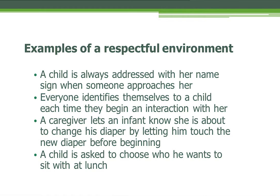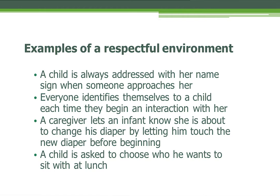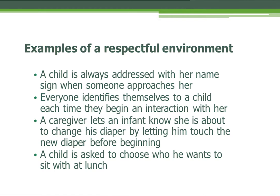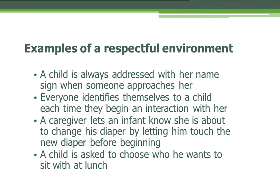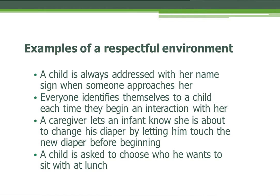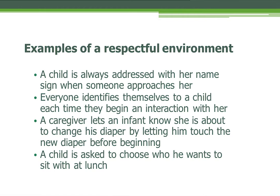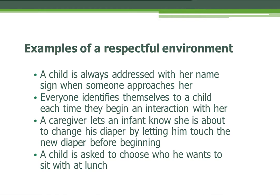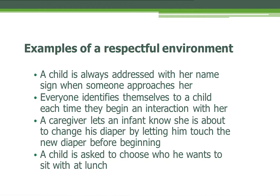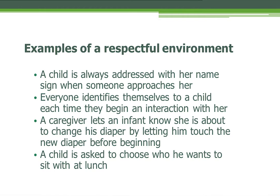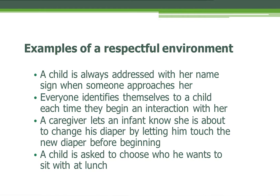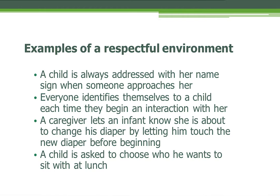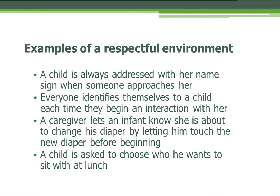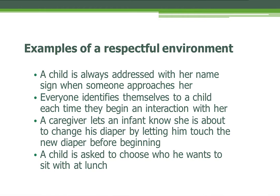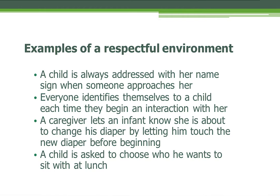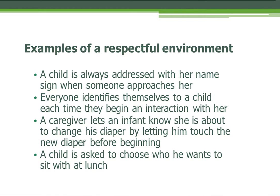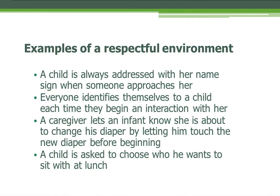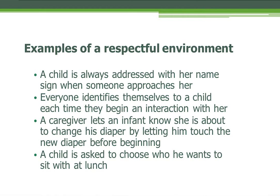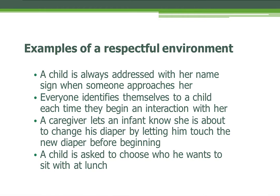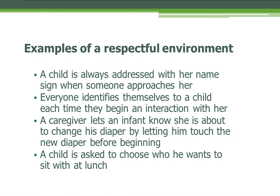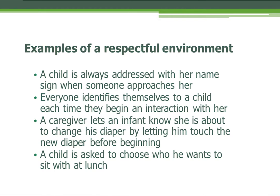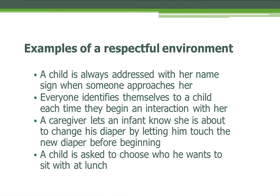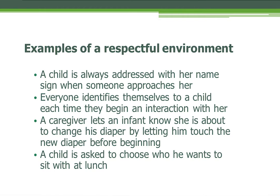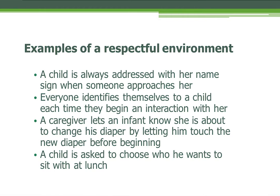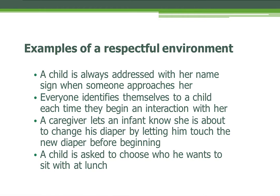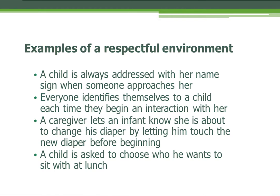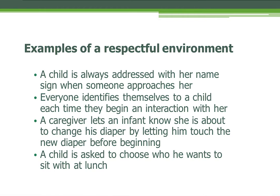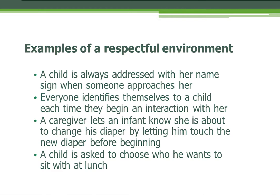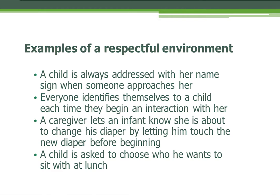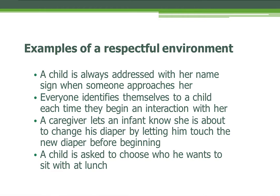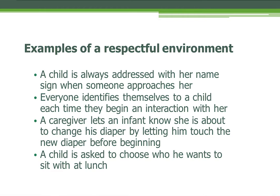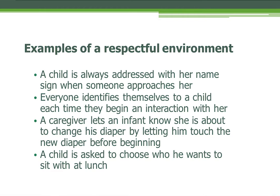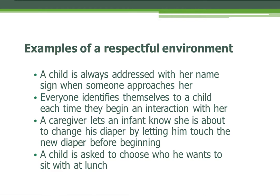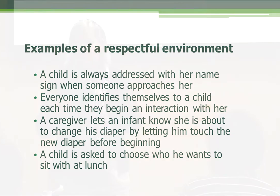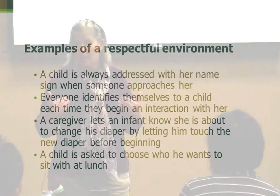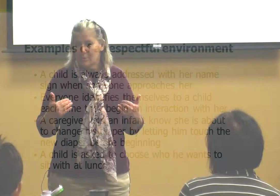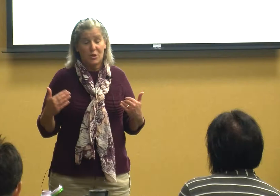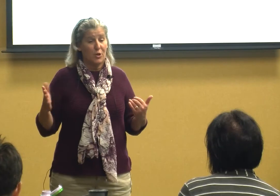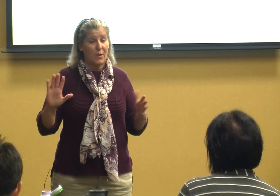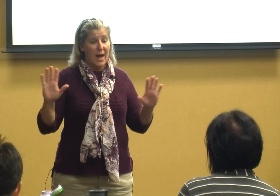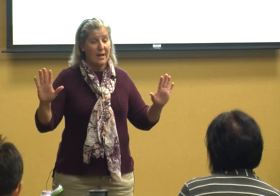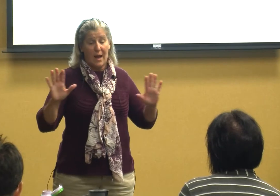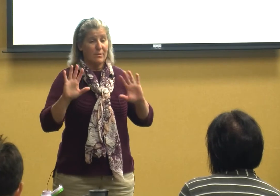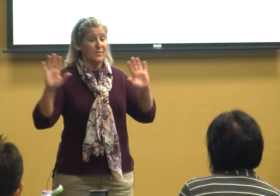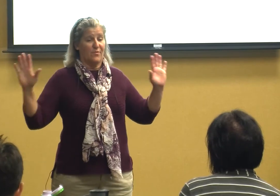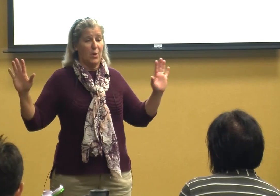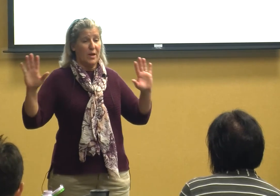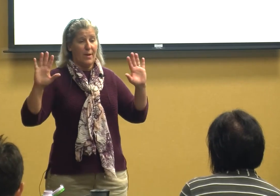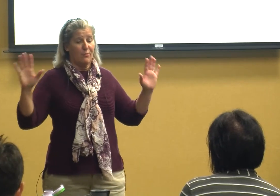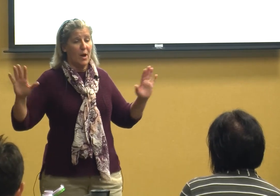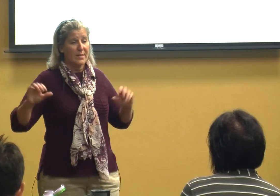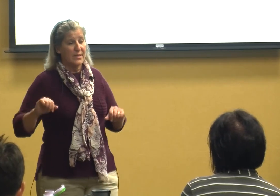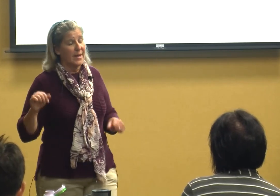sure that they know I'm about to and if you think about it I told you I was very upfront and said I